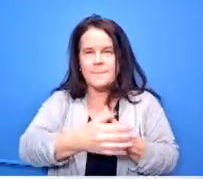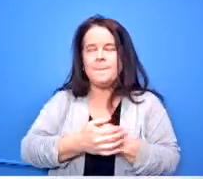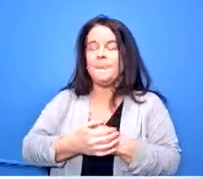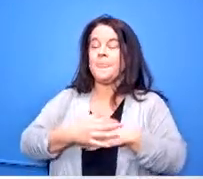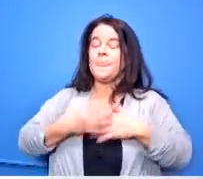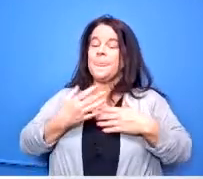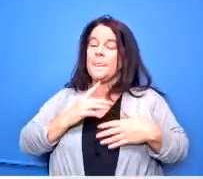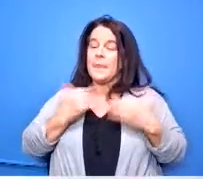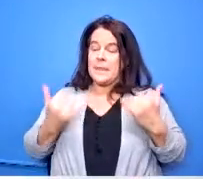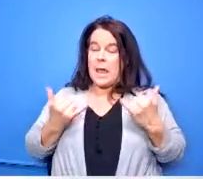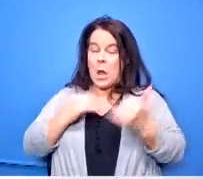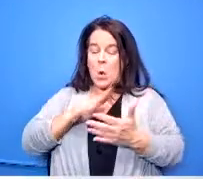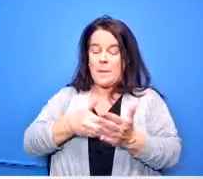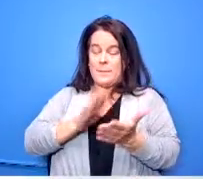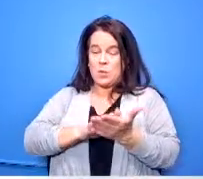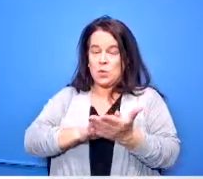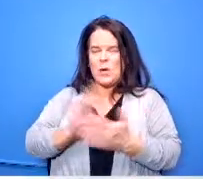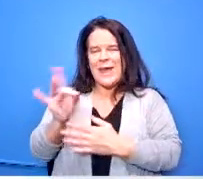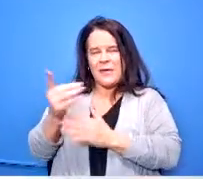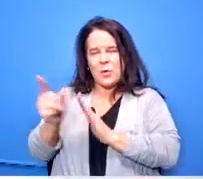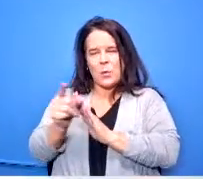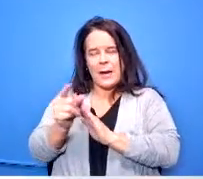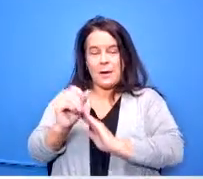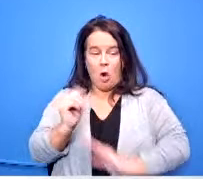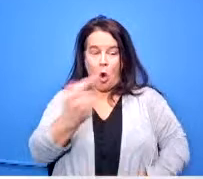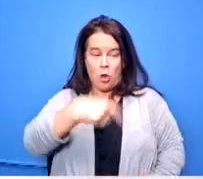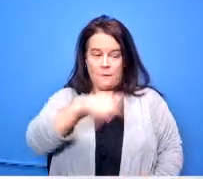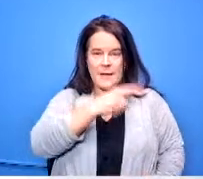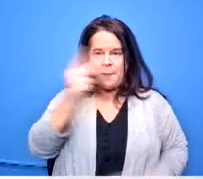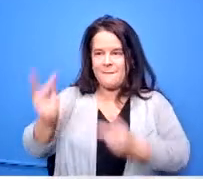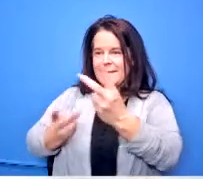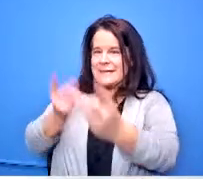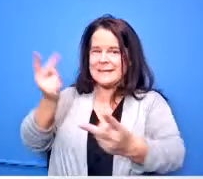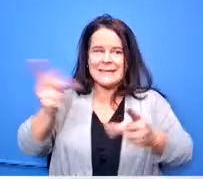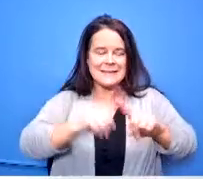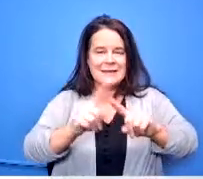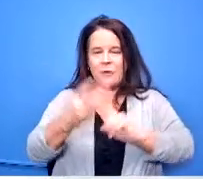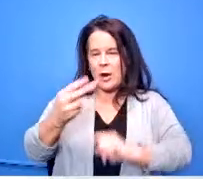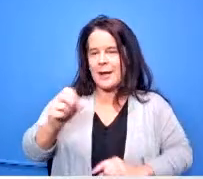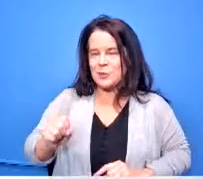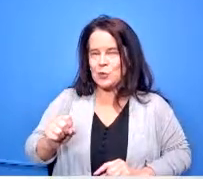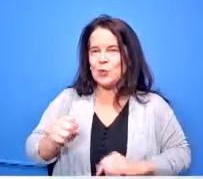middle schoolers our 8th graders are all visiting high schools they hit couple schools yesterday